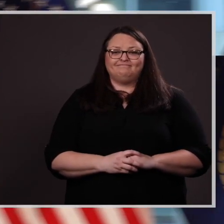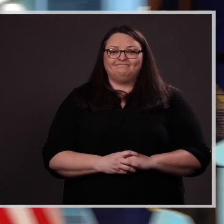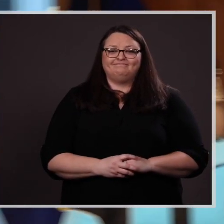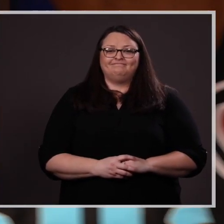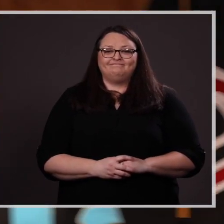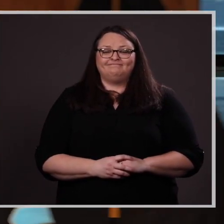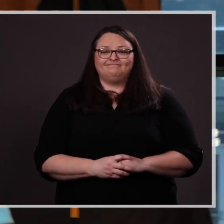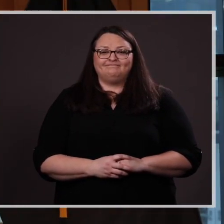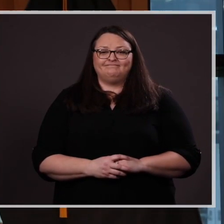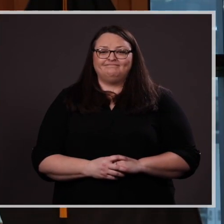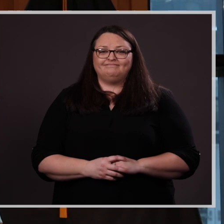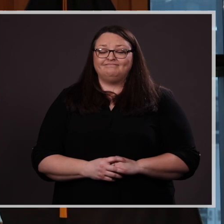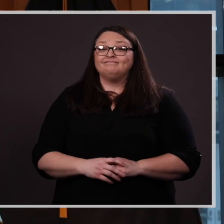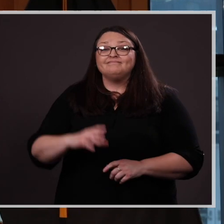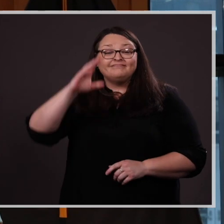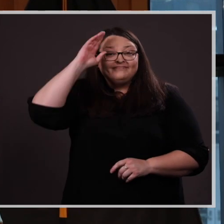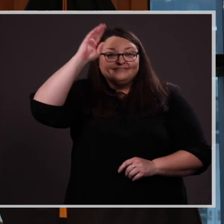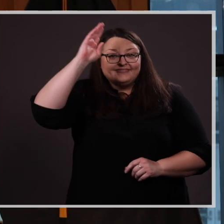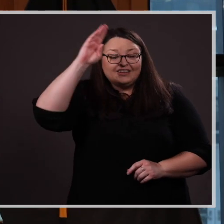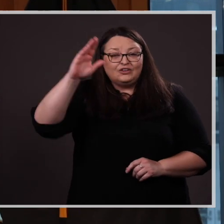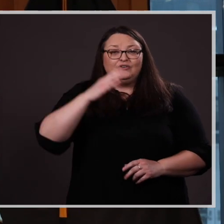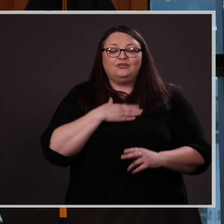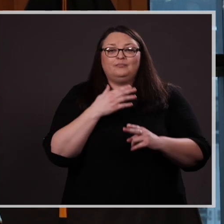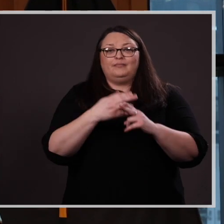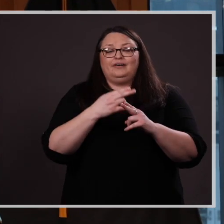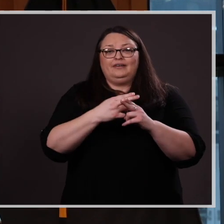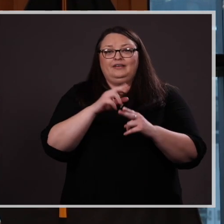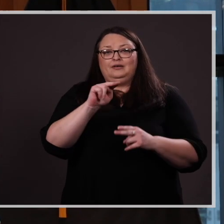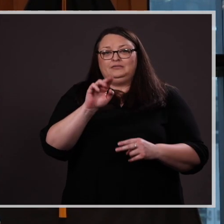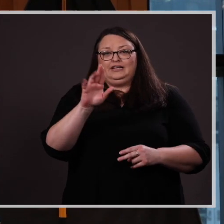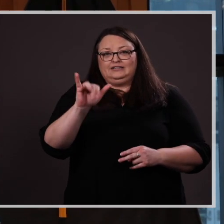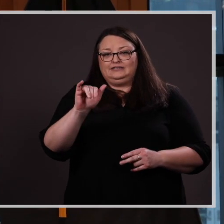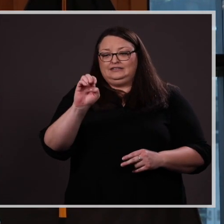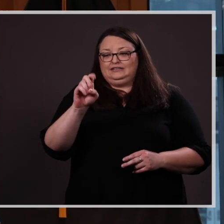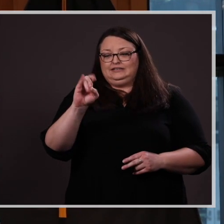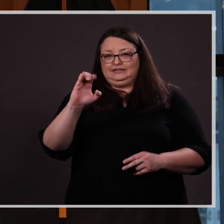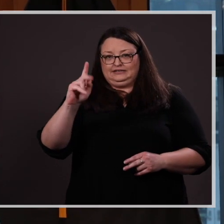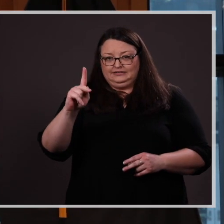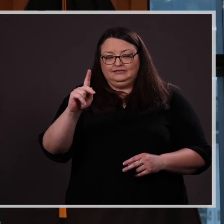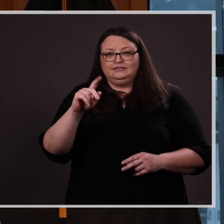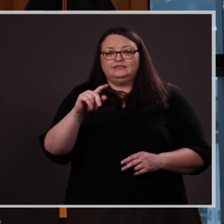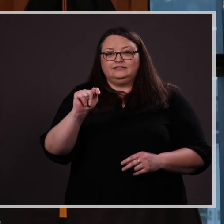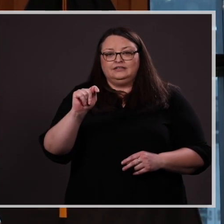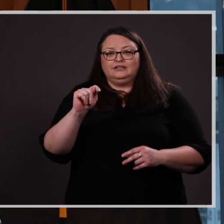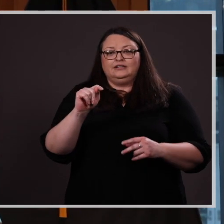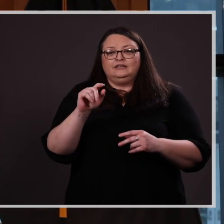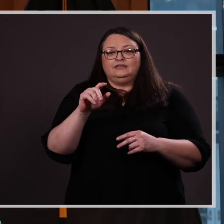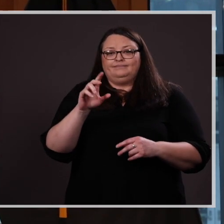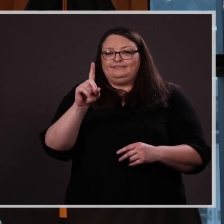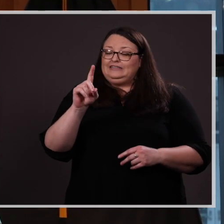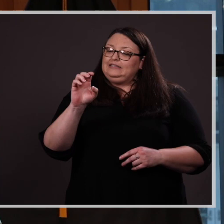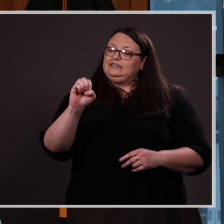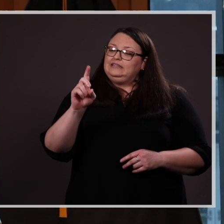Hello, I’m Nancy Edick, Dean of the College of Education, Health, and Human Sciences.